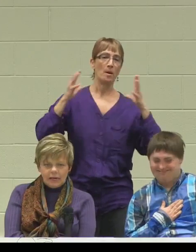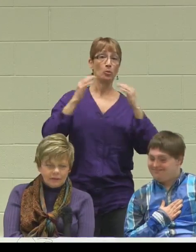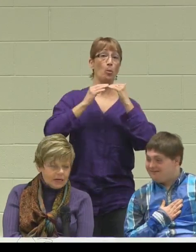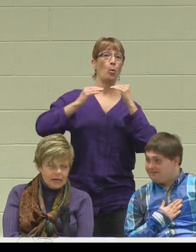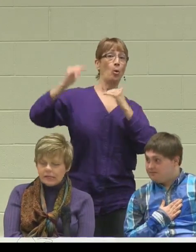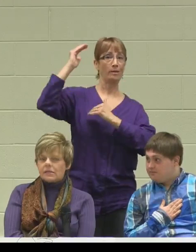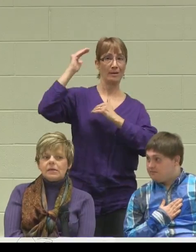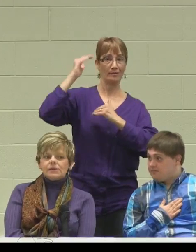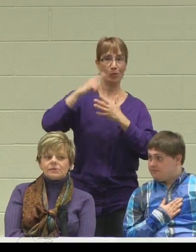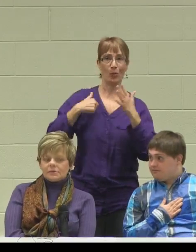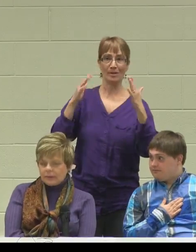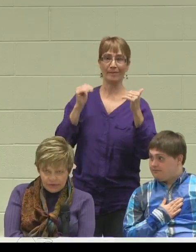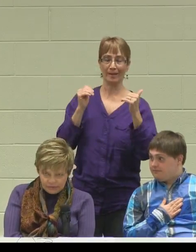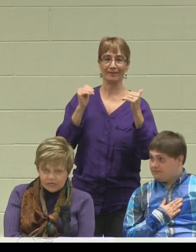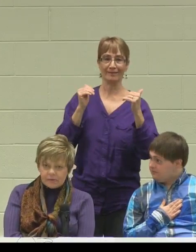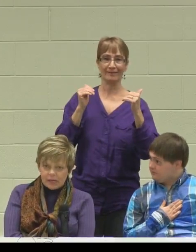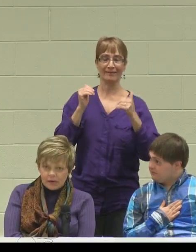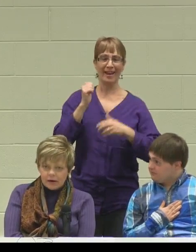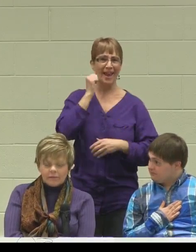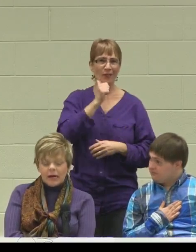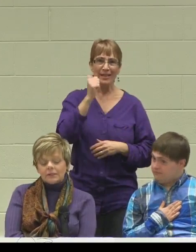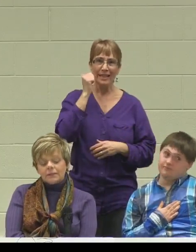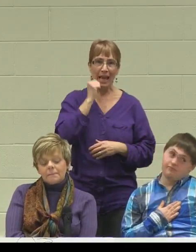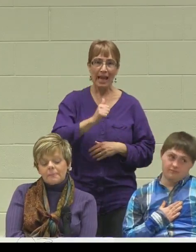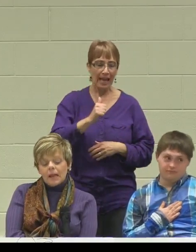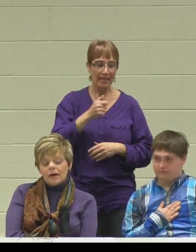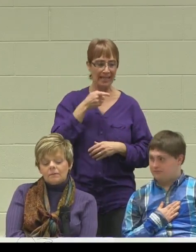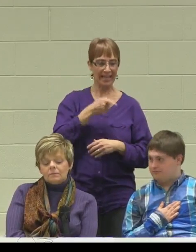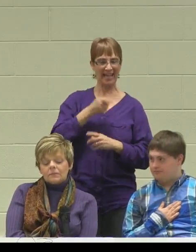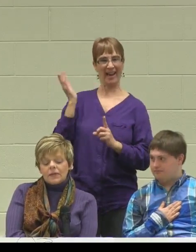Everyday he's convincing me of that.